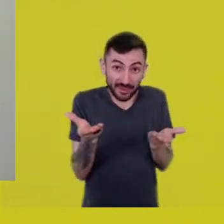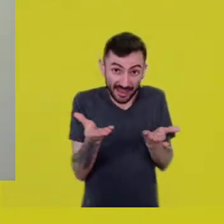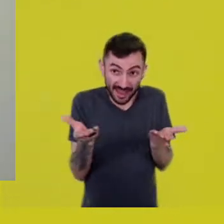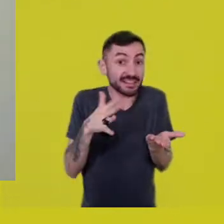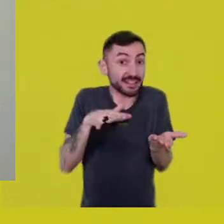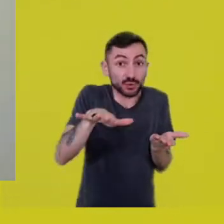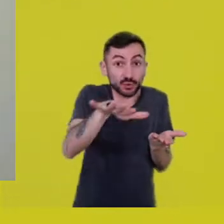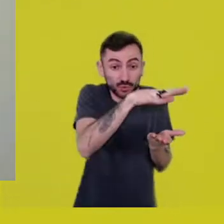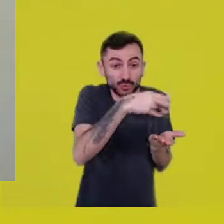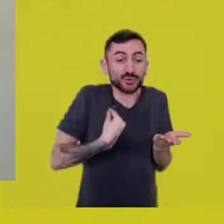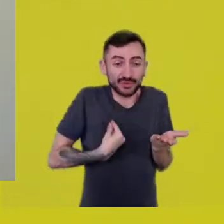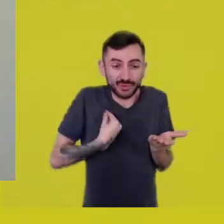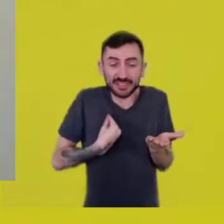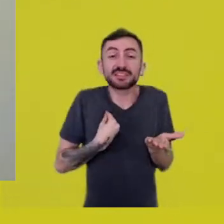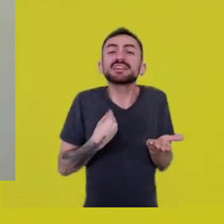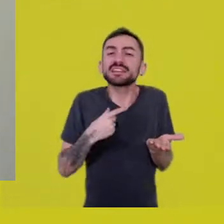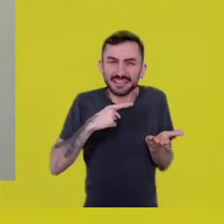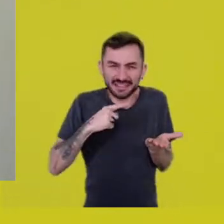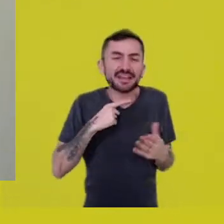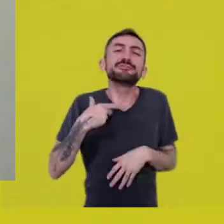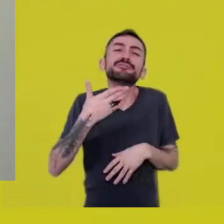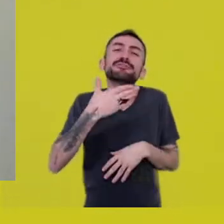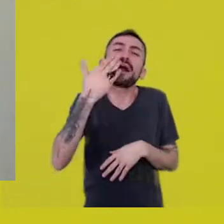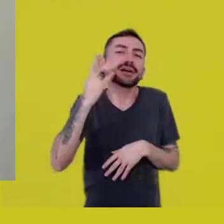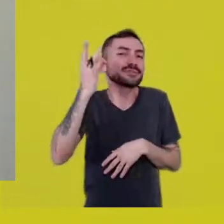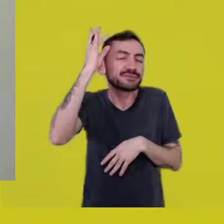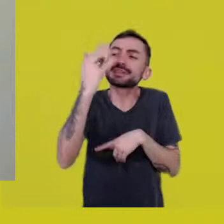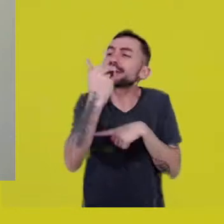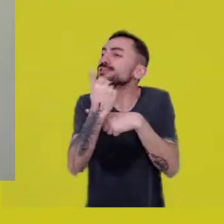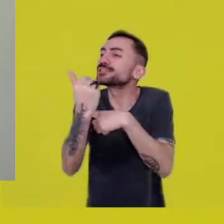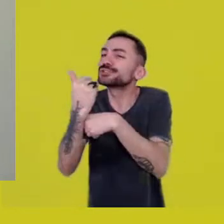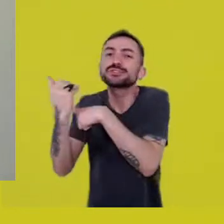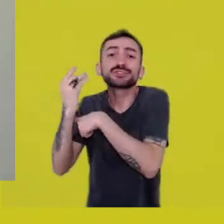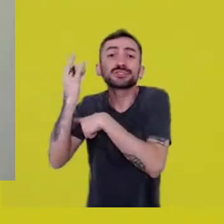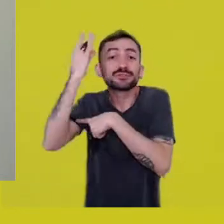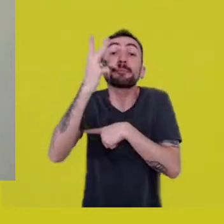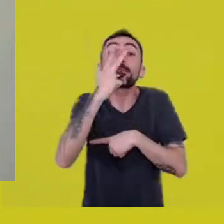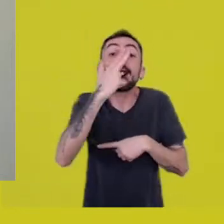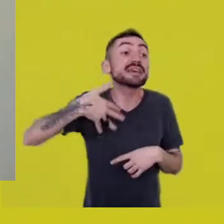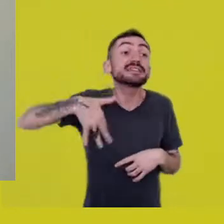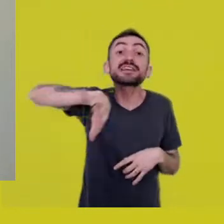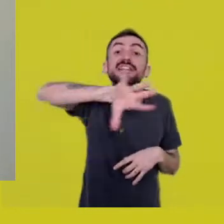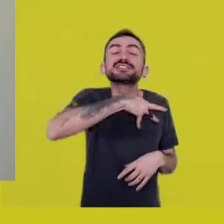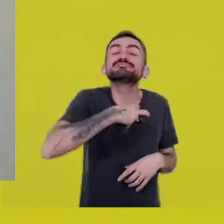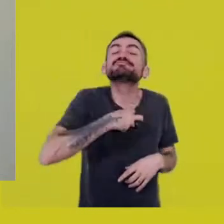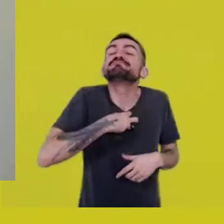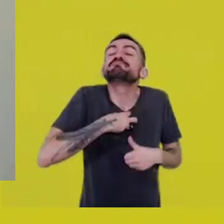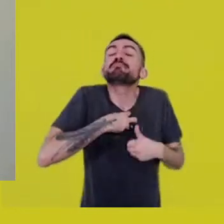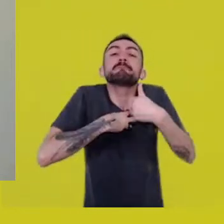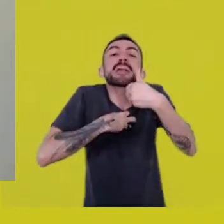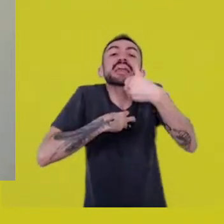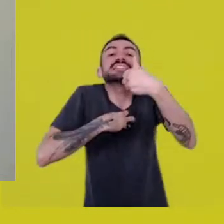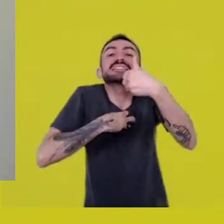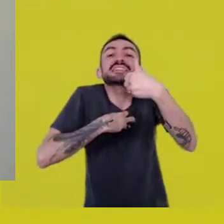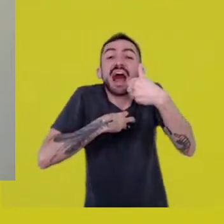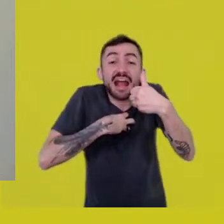with all its easiness, creates an illusion of wellbeing that no one dares to abandon.